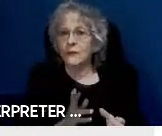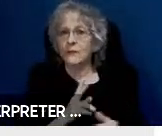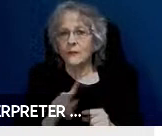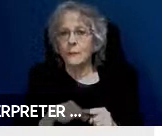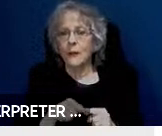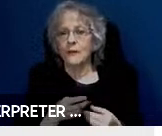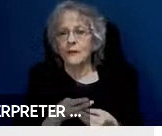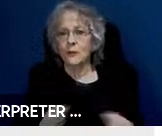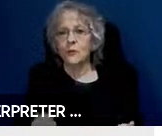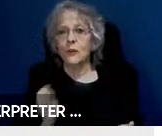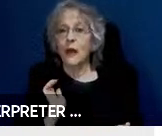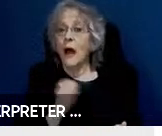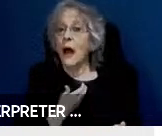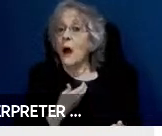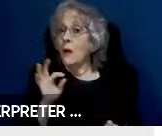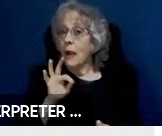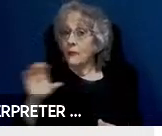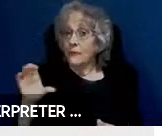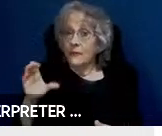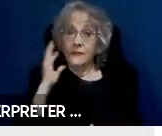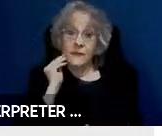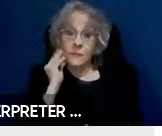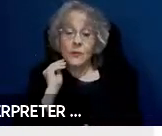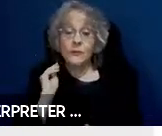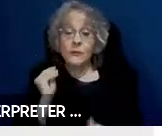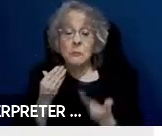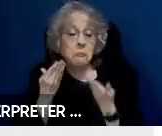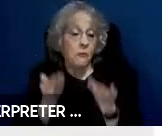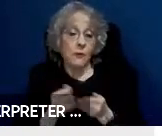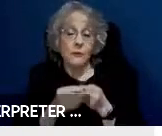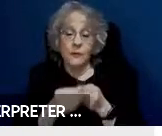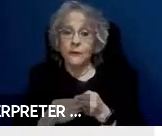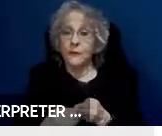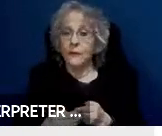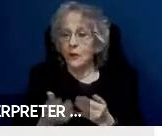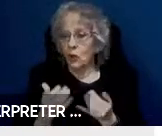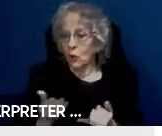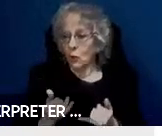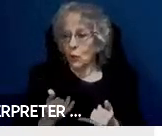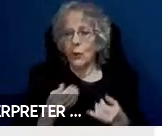can provide you with guidance. Current market solutions can give you pointers and solutions.